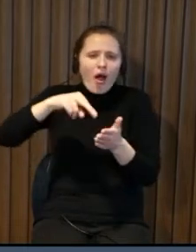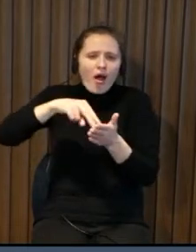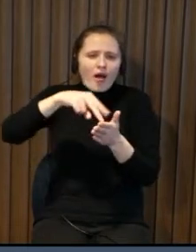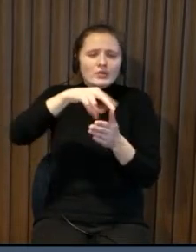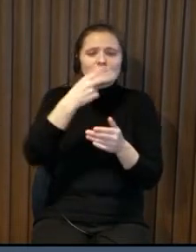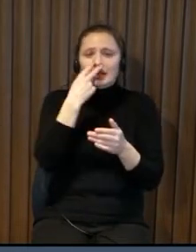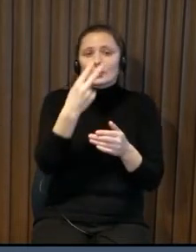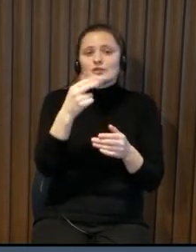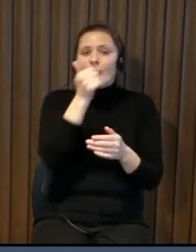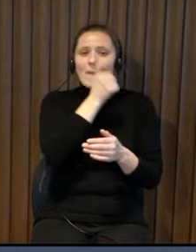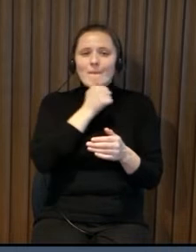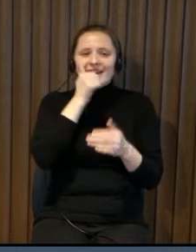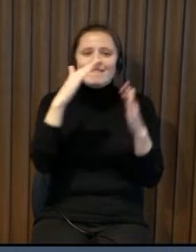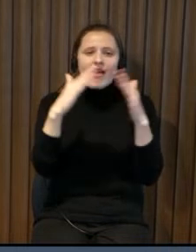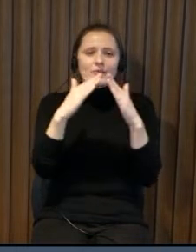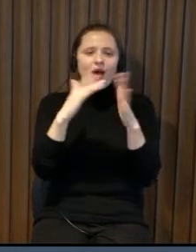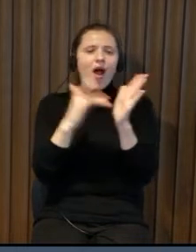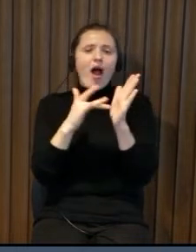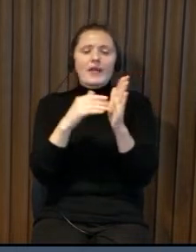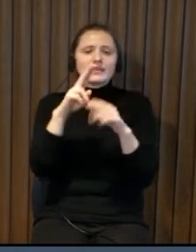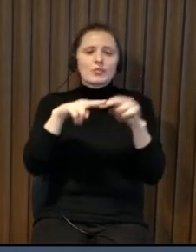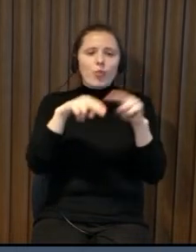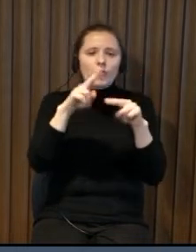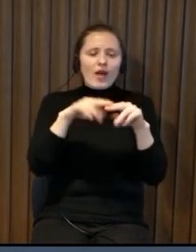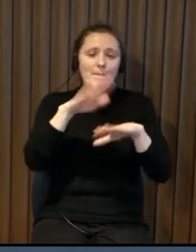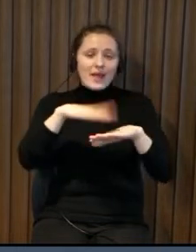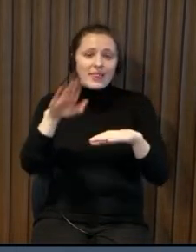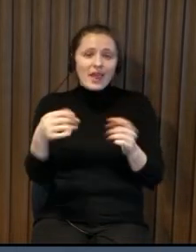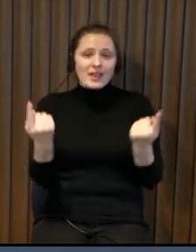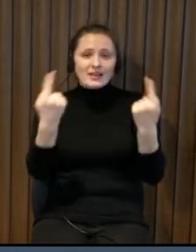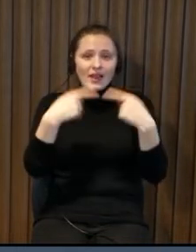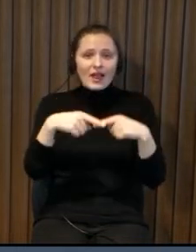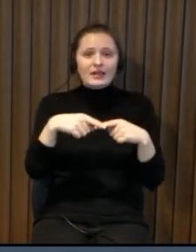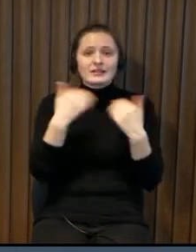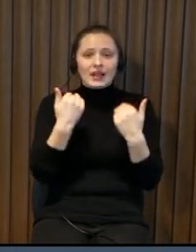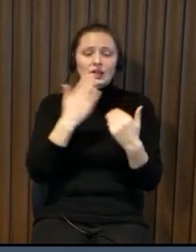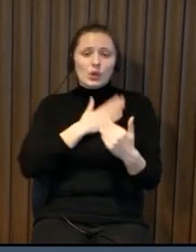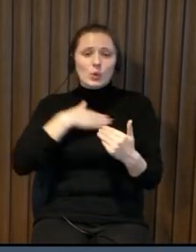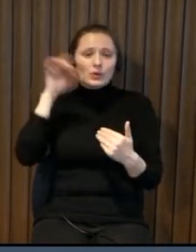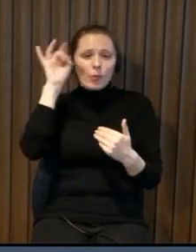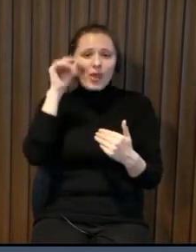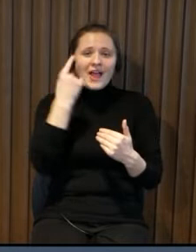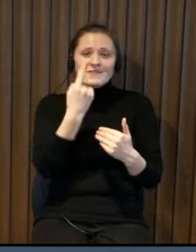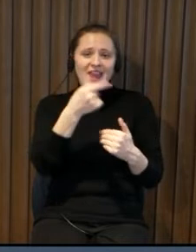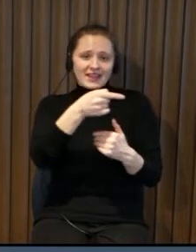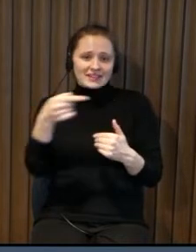one day you will be old and it's going to be a bit more difficult and when we look at the individual